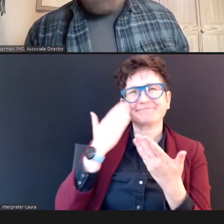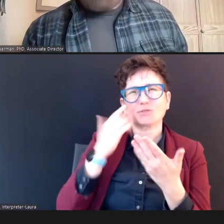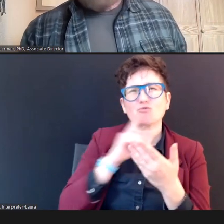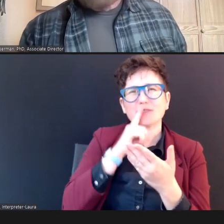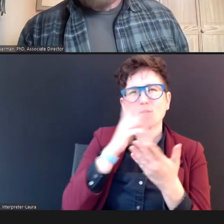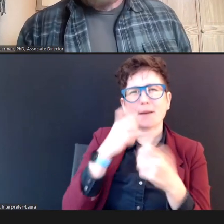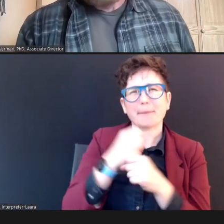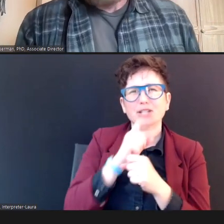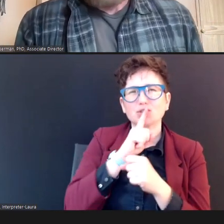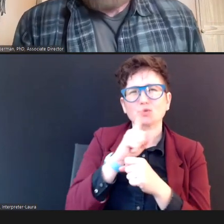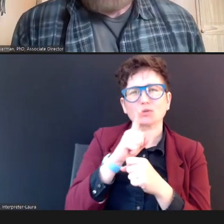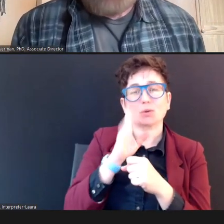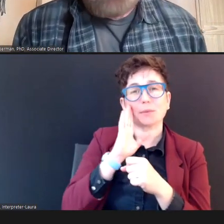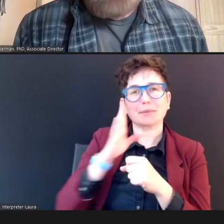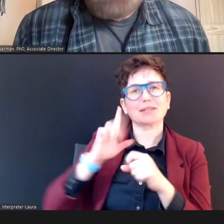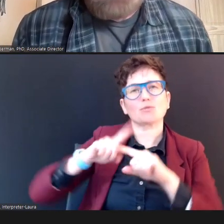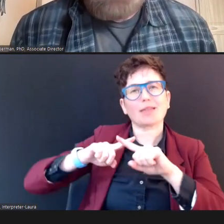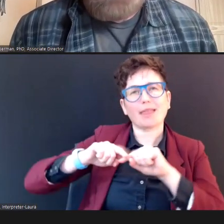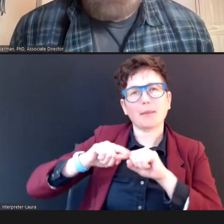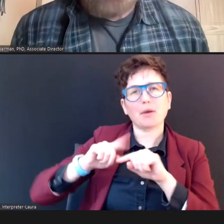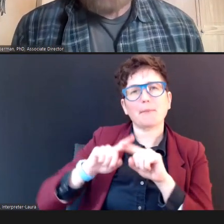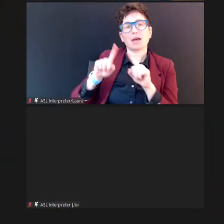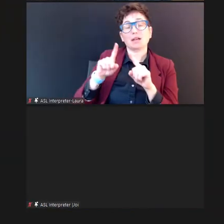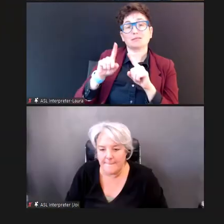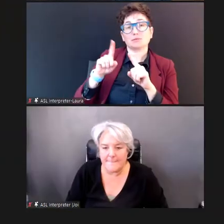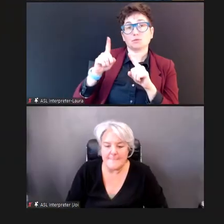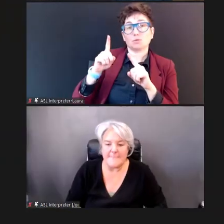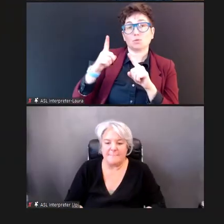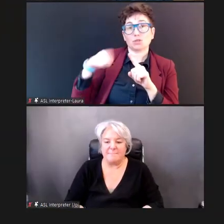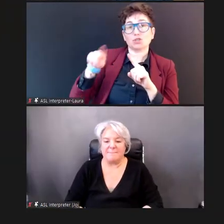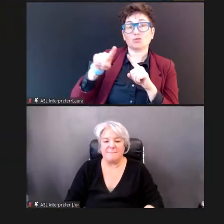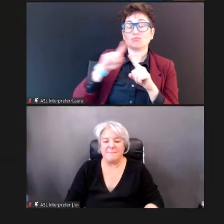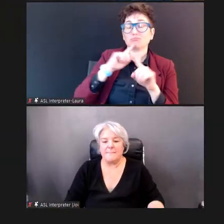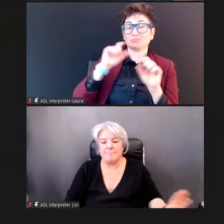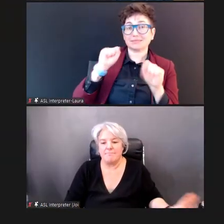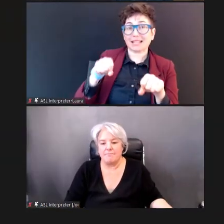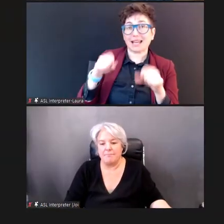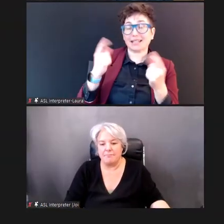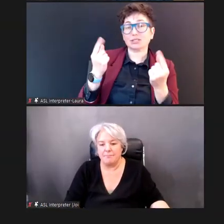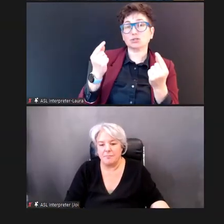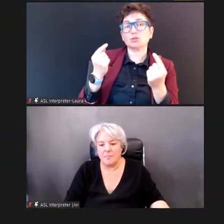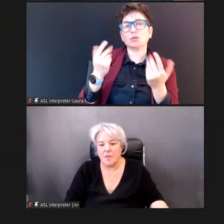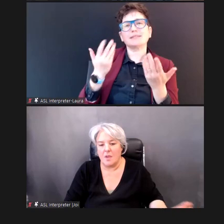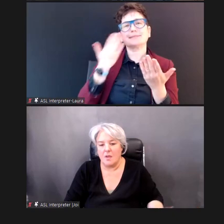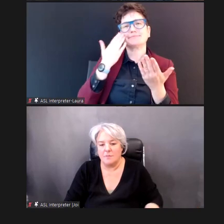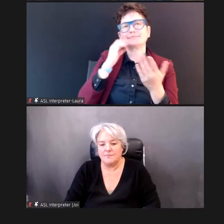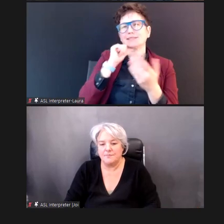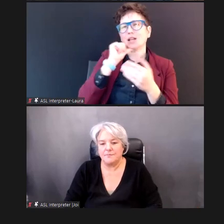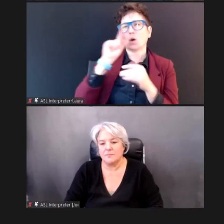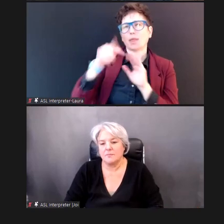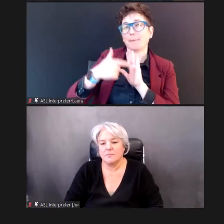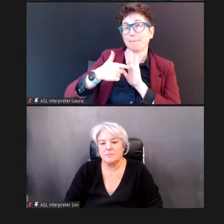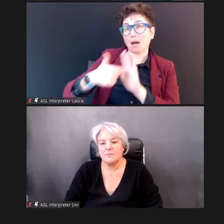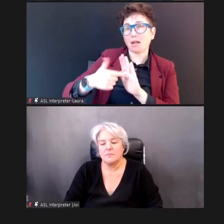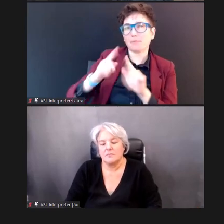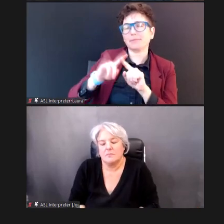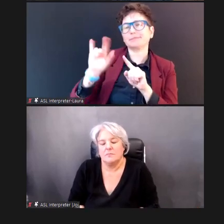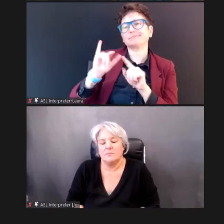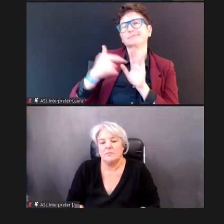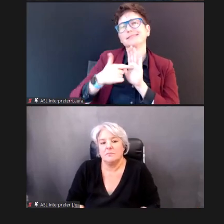but what -- what you -- you can do, is, you not only model it, but for example, if I'm training, if you can see on this picture here, you